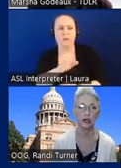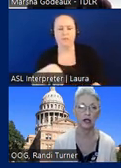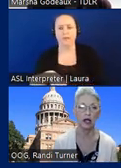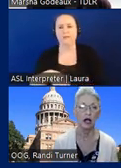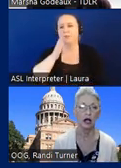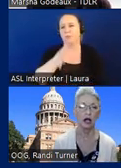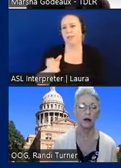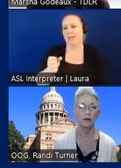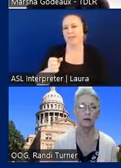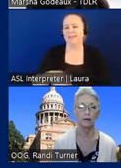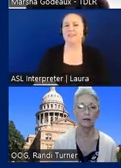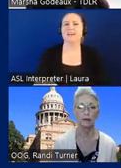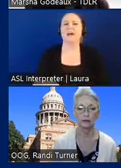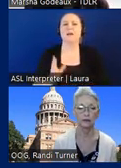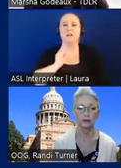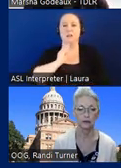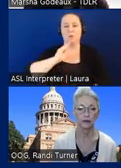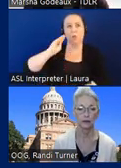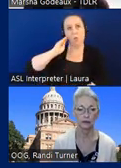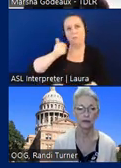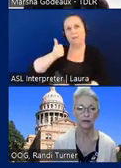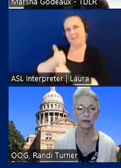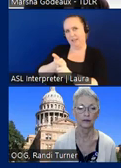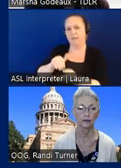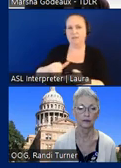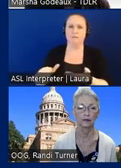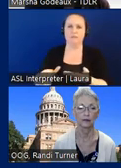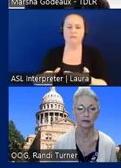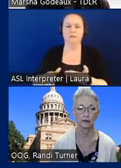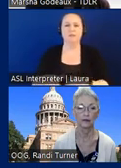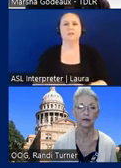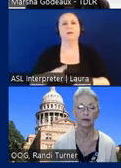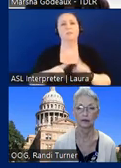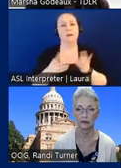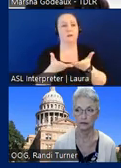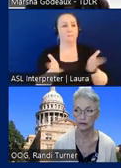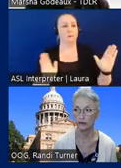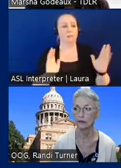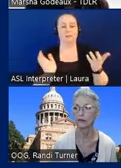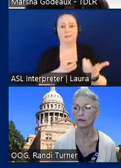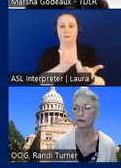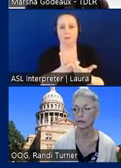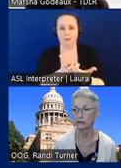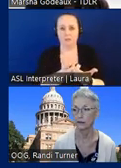but so the home itself would be exempted. But if it is a public accommodation so um